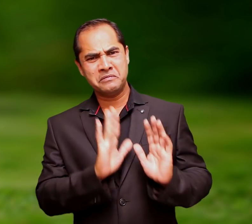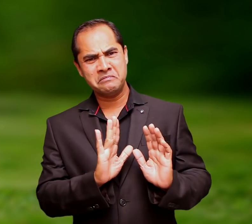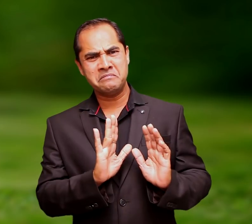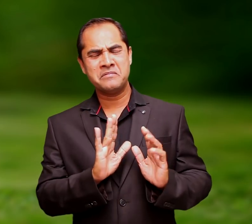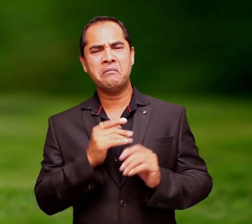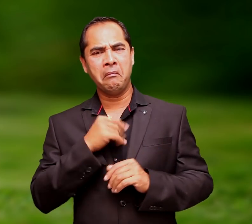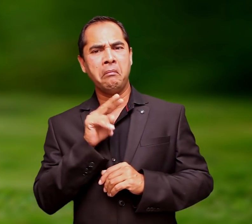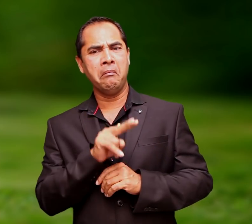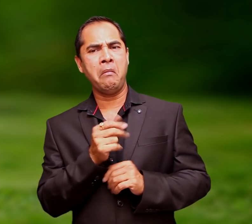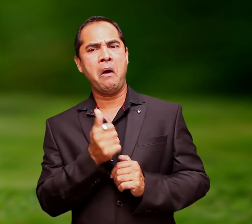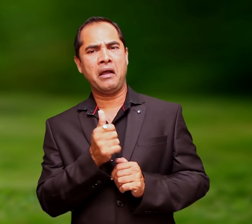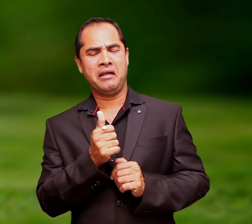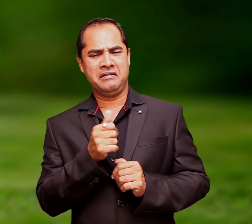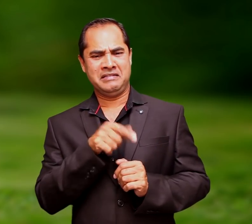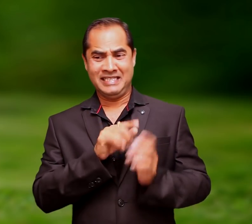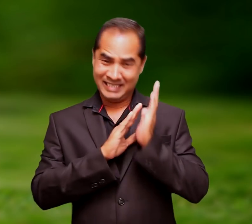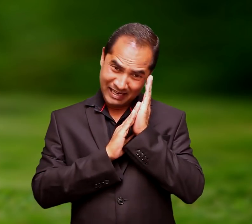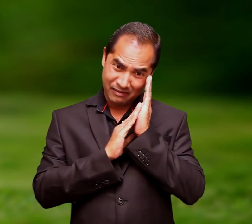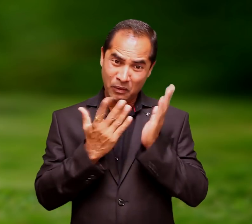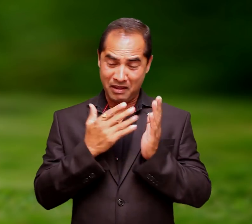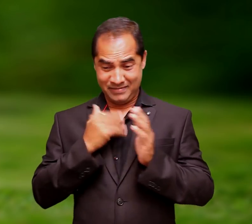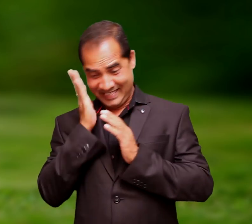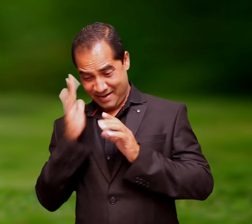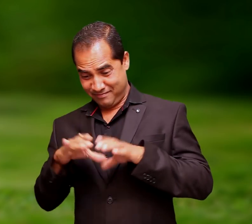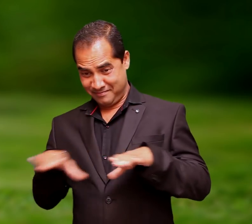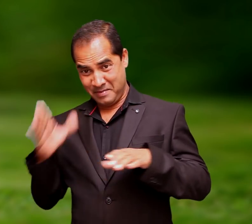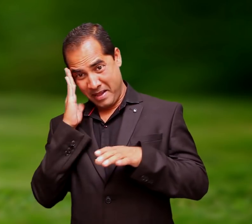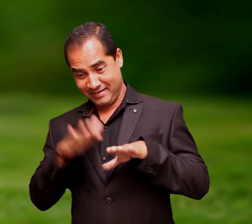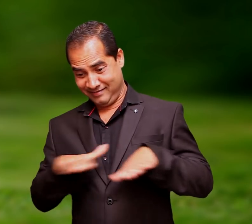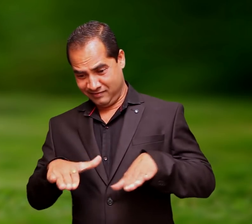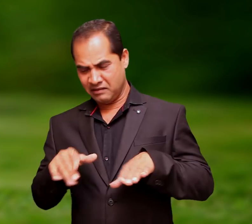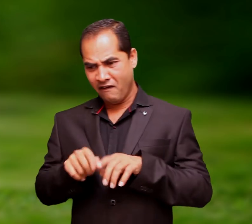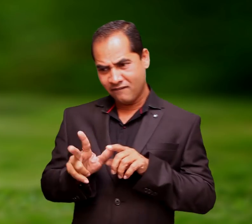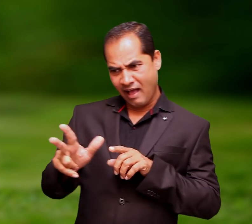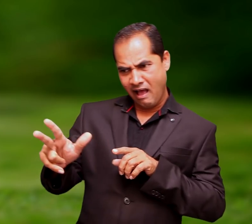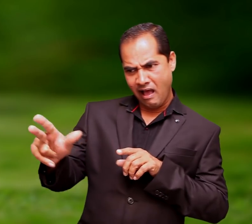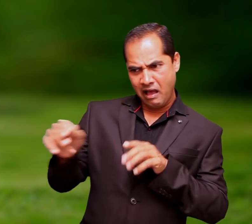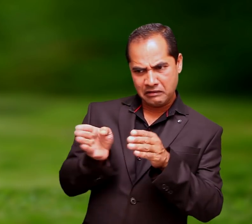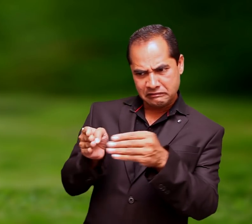friendly. He was very quiet, simply aloof and indifferent, choosing to sleep on the